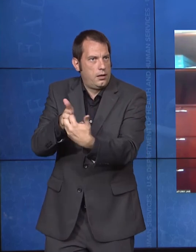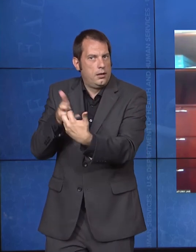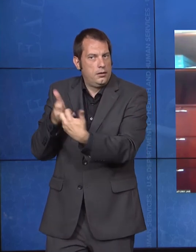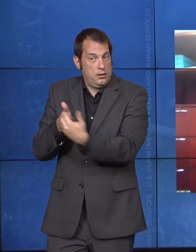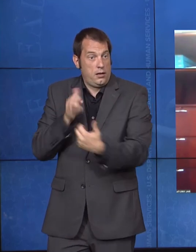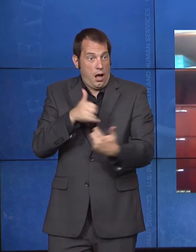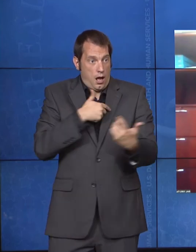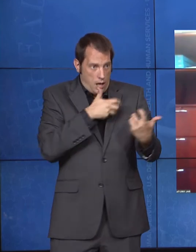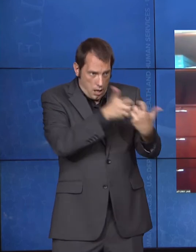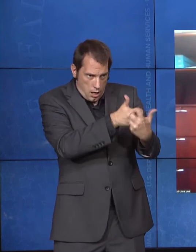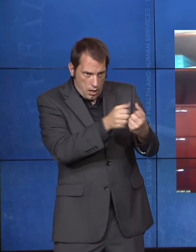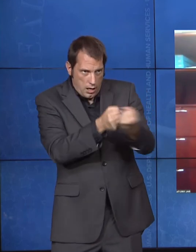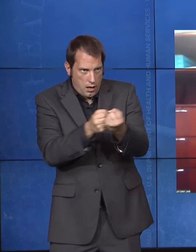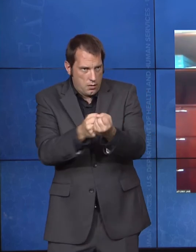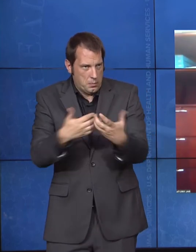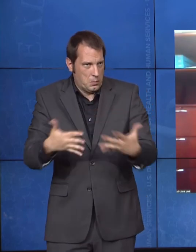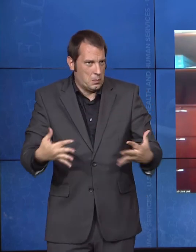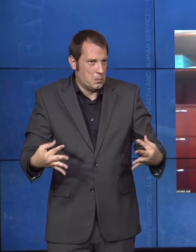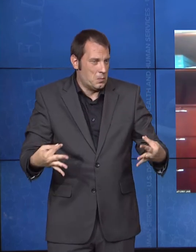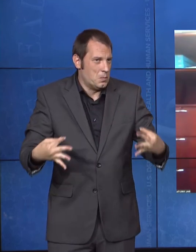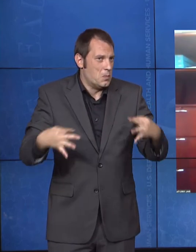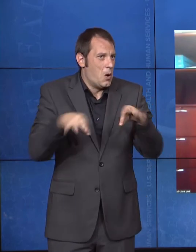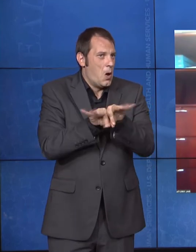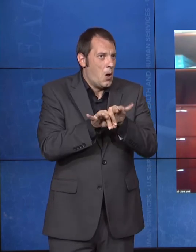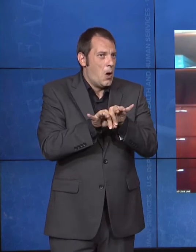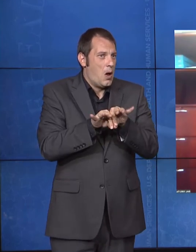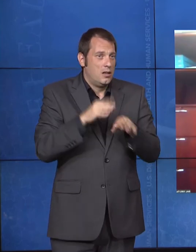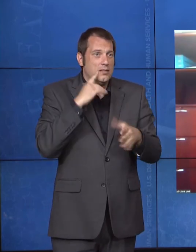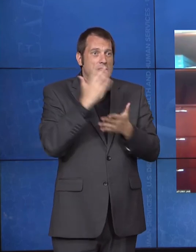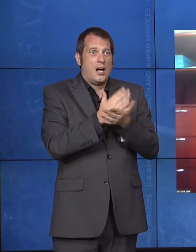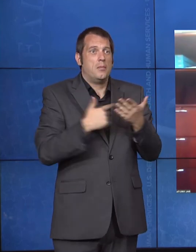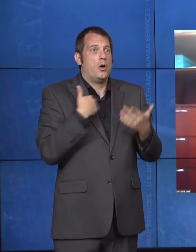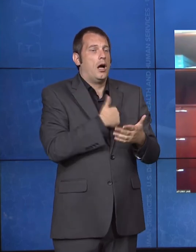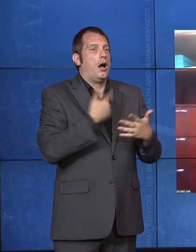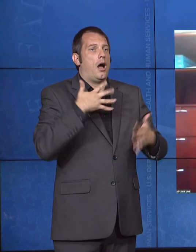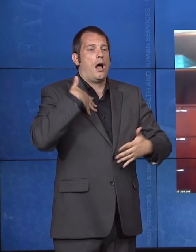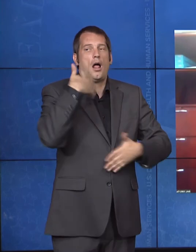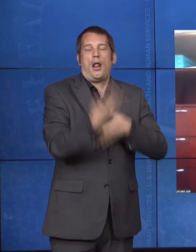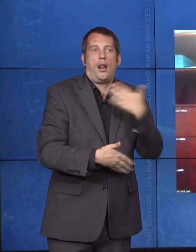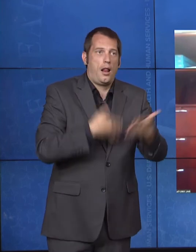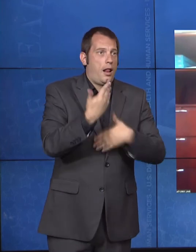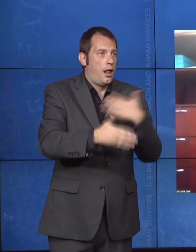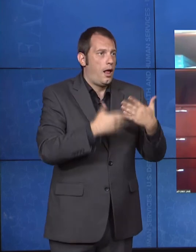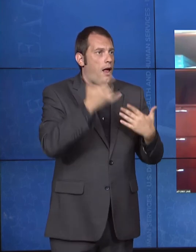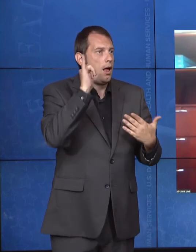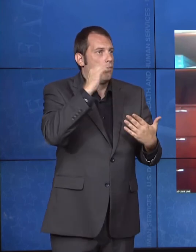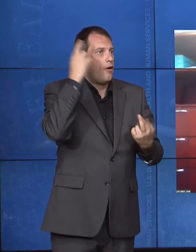blindly based on not having available really data and information about the outcomes and